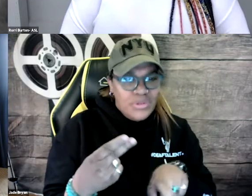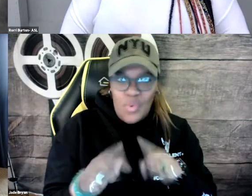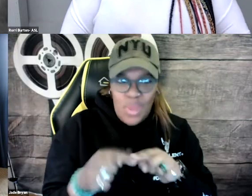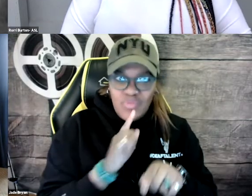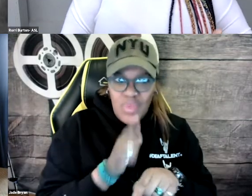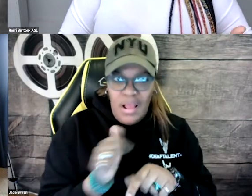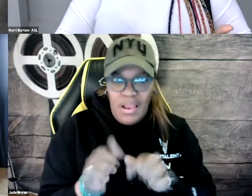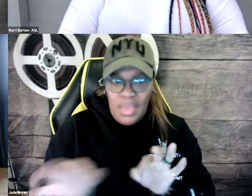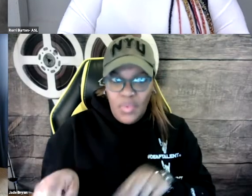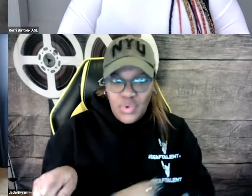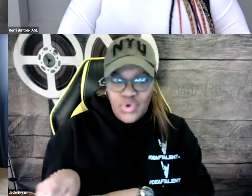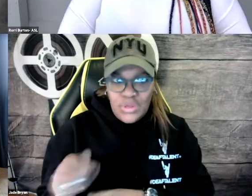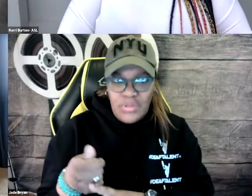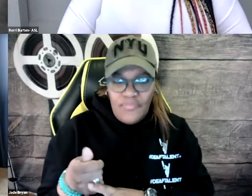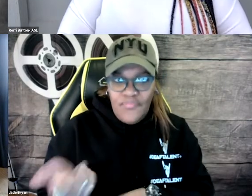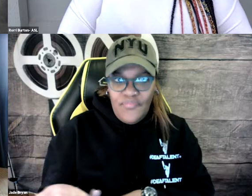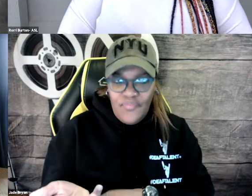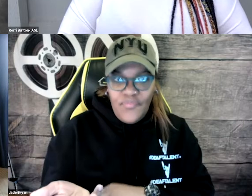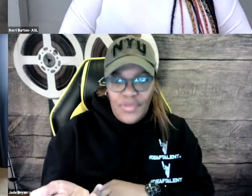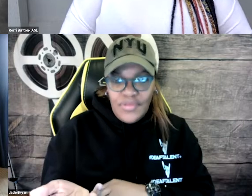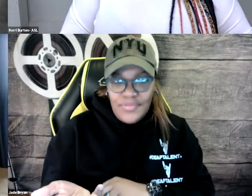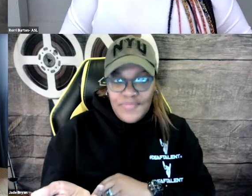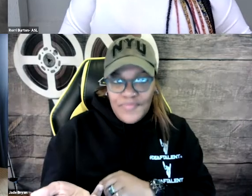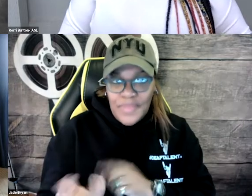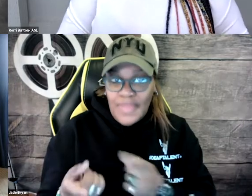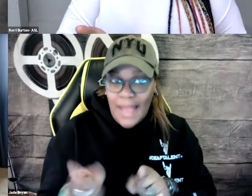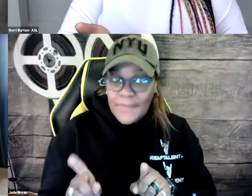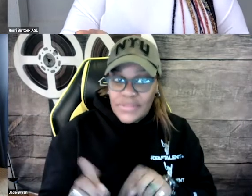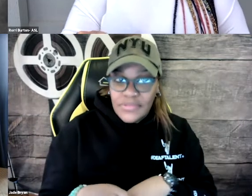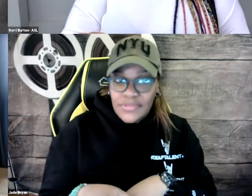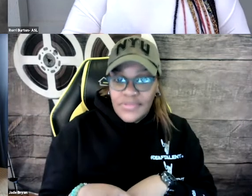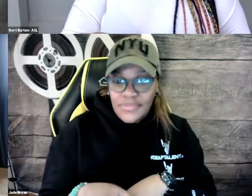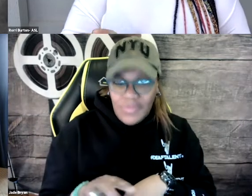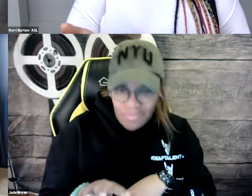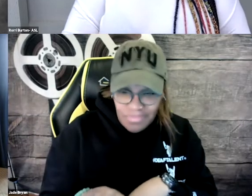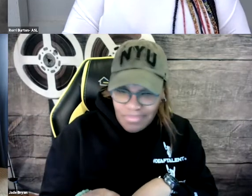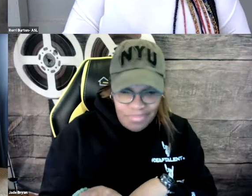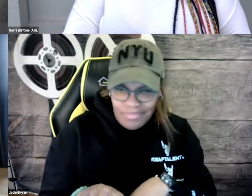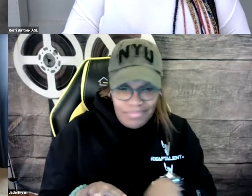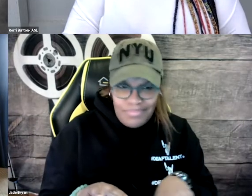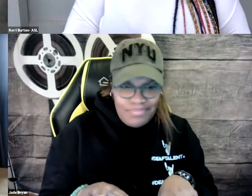There's just a gibberish of words. If you're watching the caption, it's like this isn't a real word.